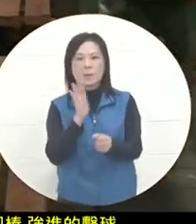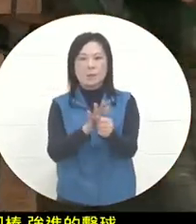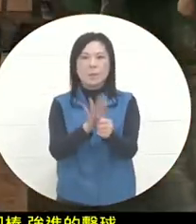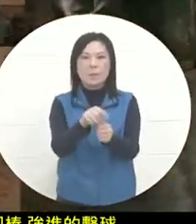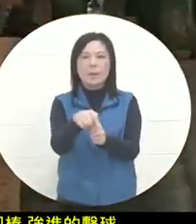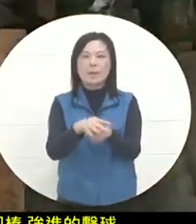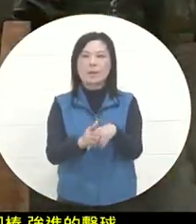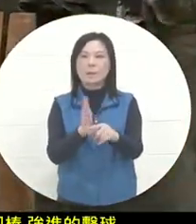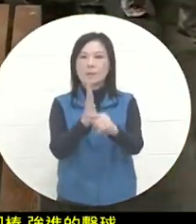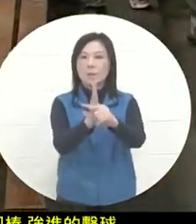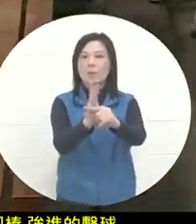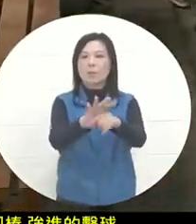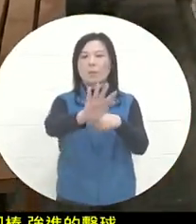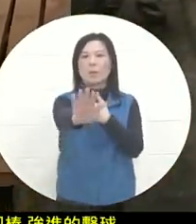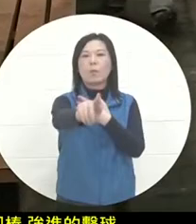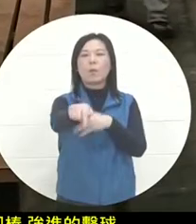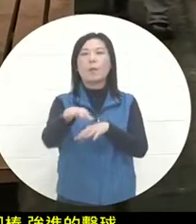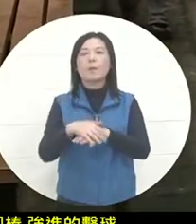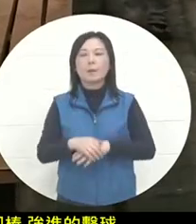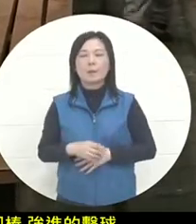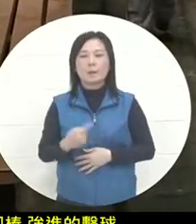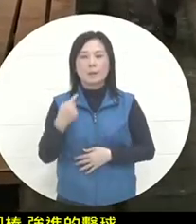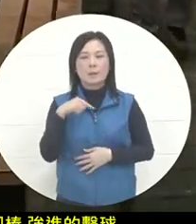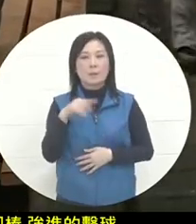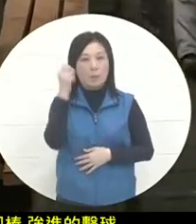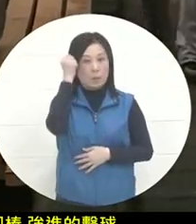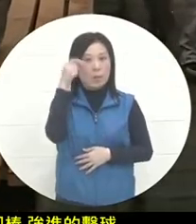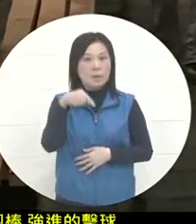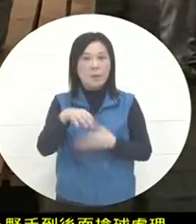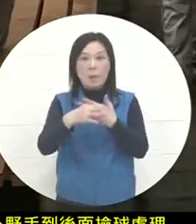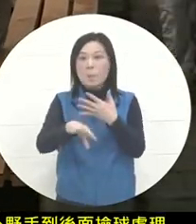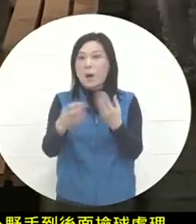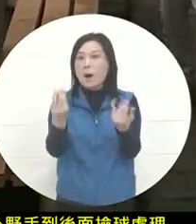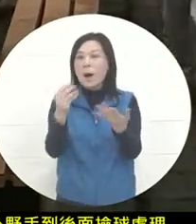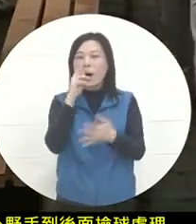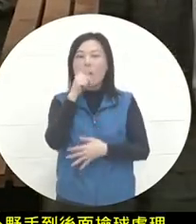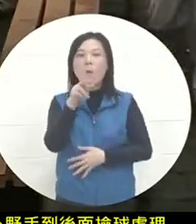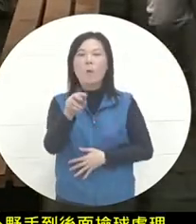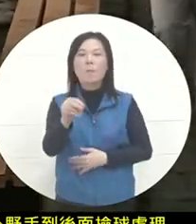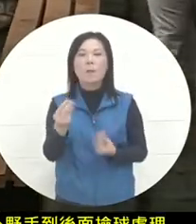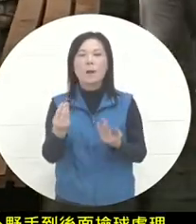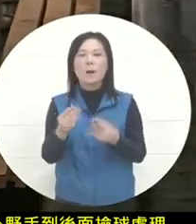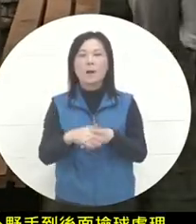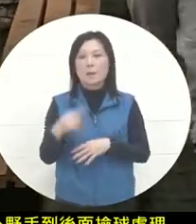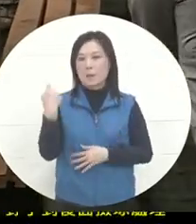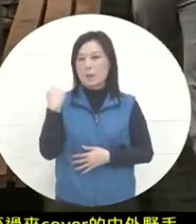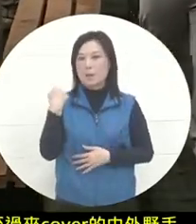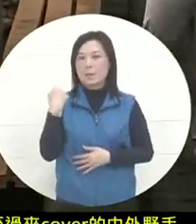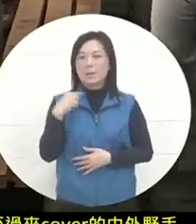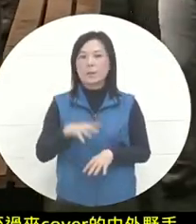handle it . If there is no error recorded on this ball, in fact, there was an in-field hit in yesterday